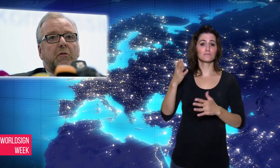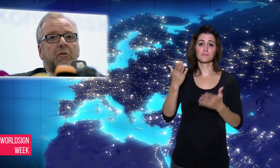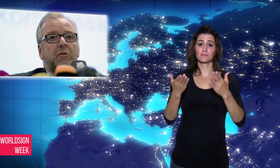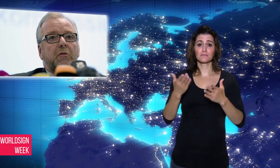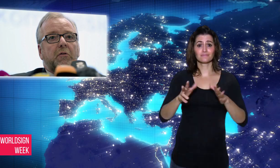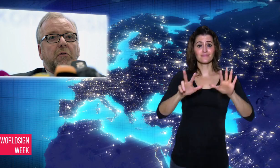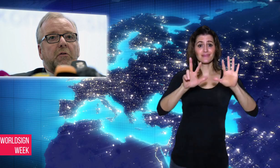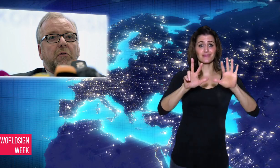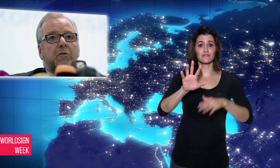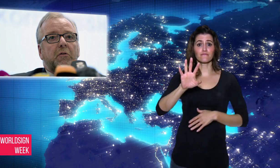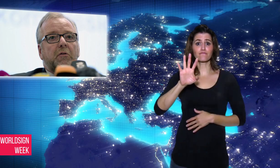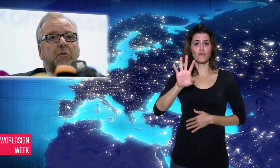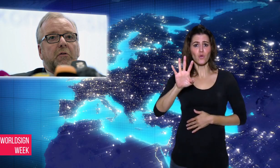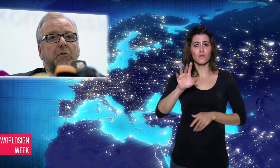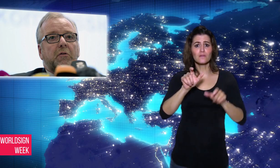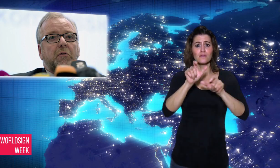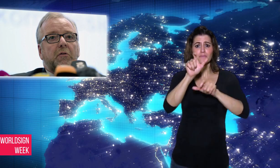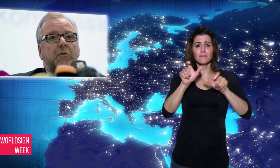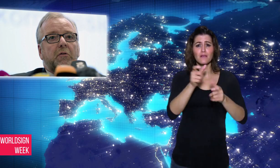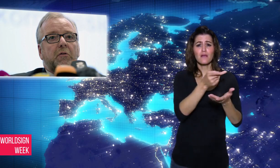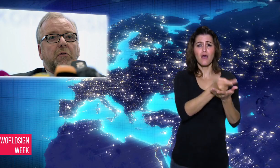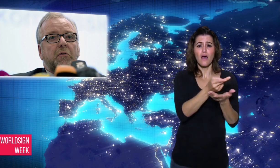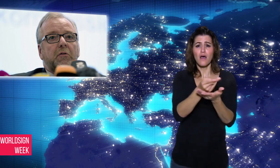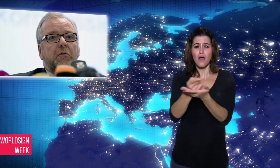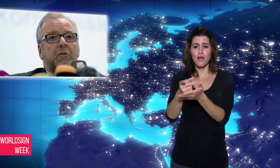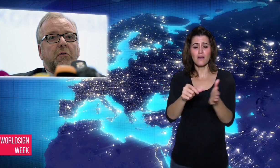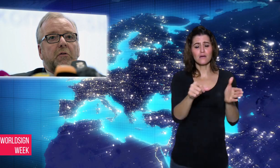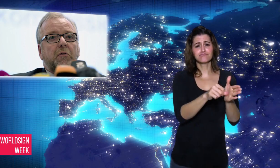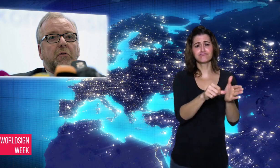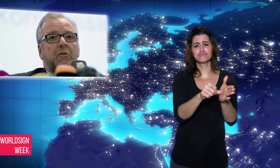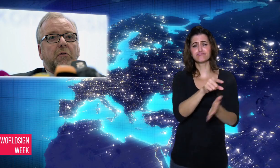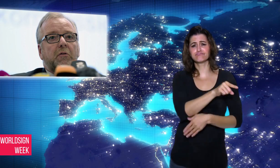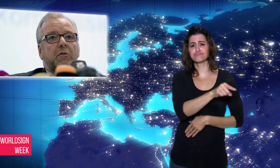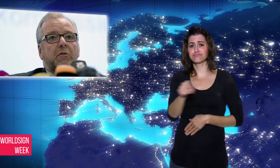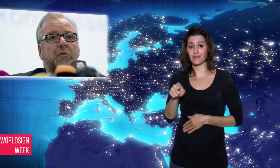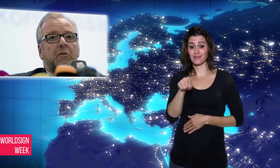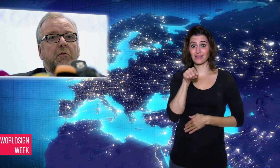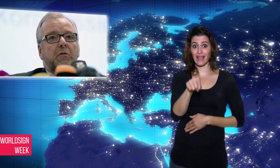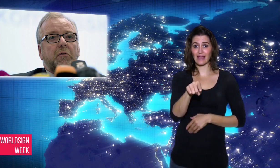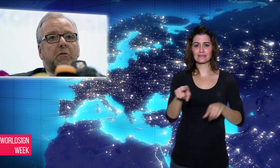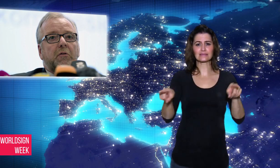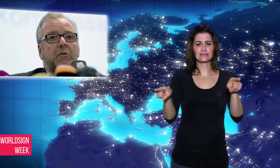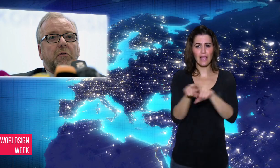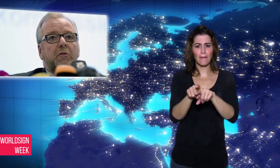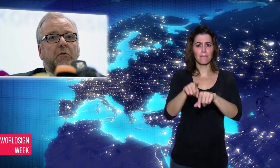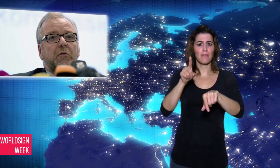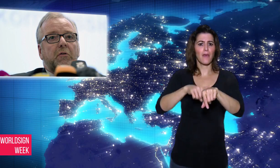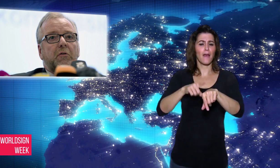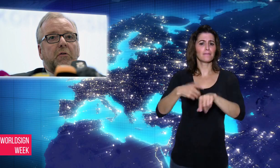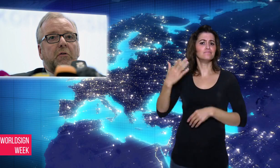hospitals in northwest Germany -